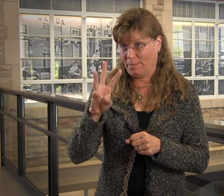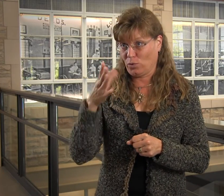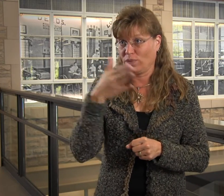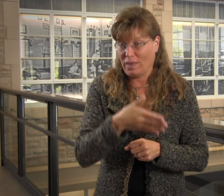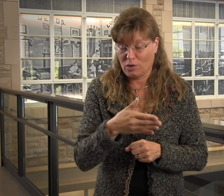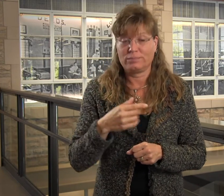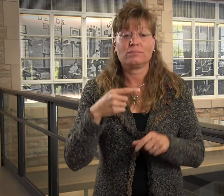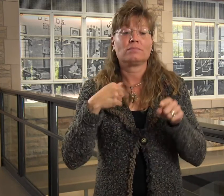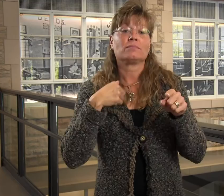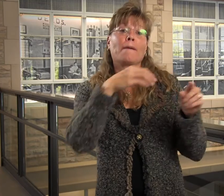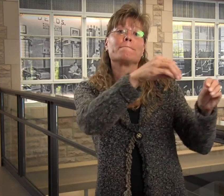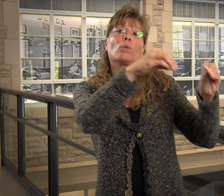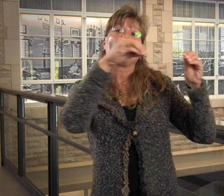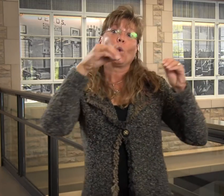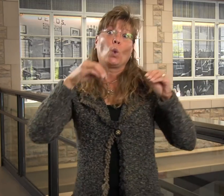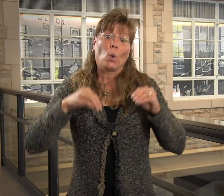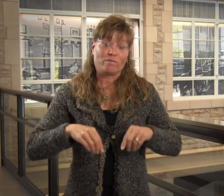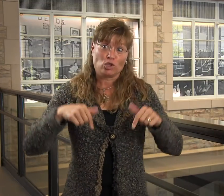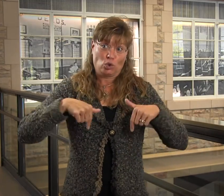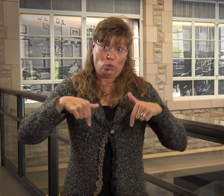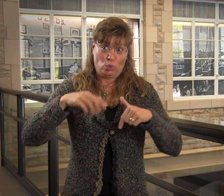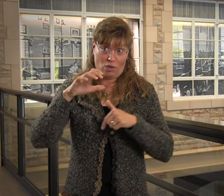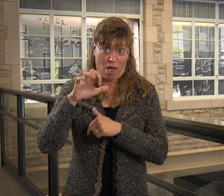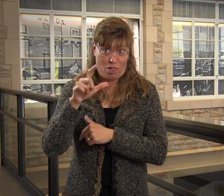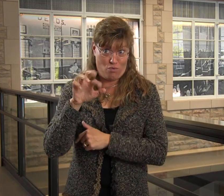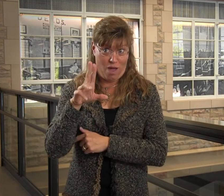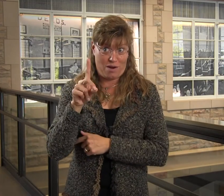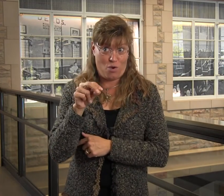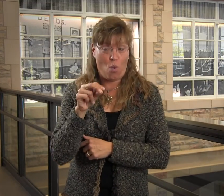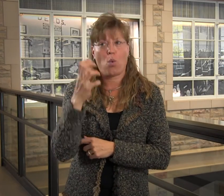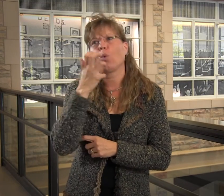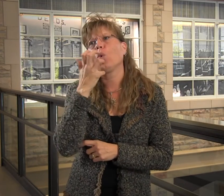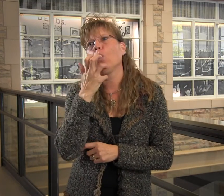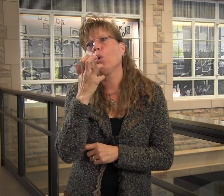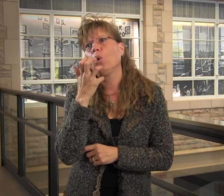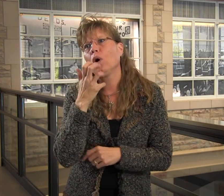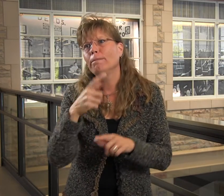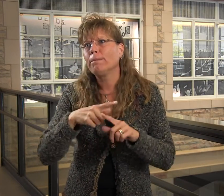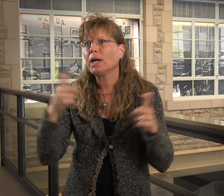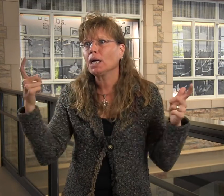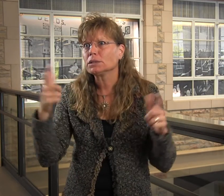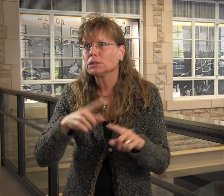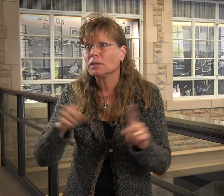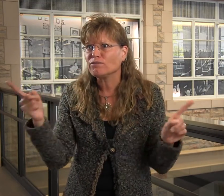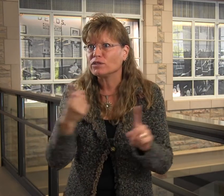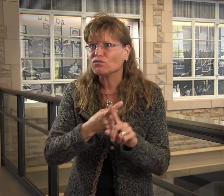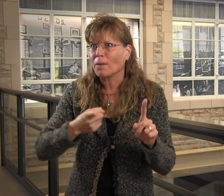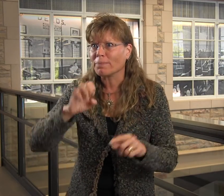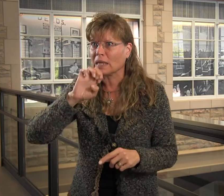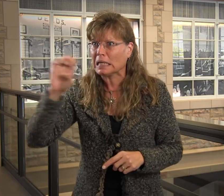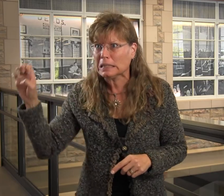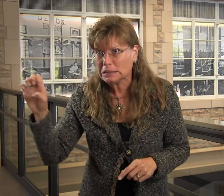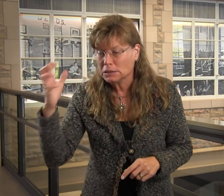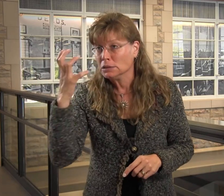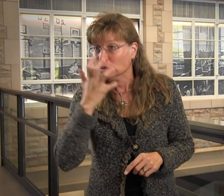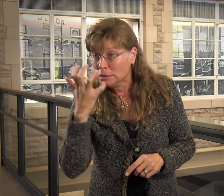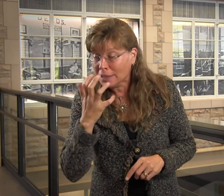and that's where I got my MSW. When I moved here to Colorado, I must say it was a huge difference compared to the East Coast.